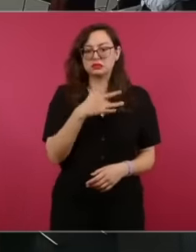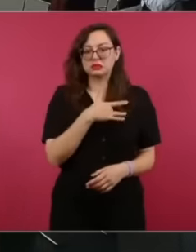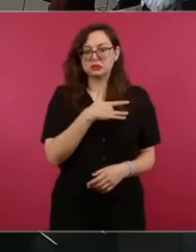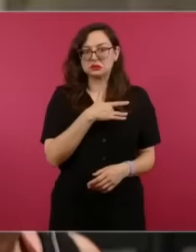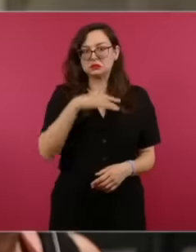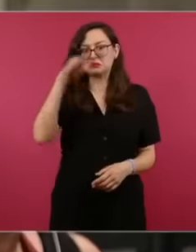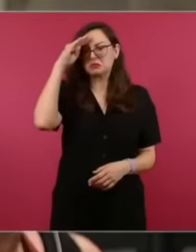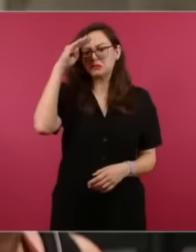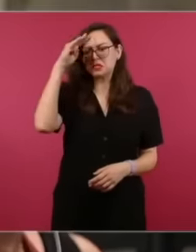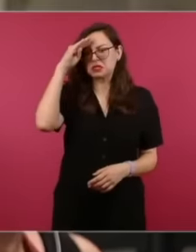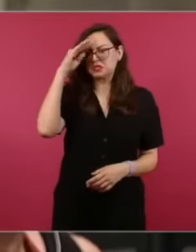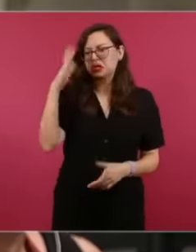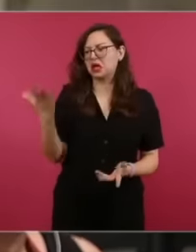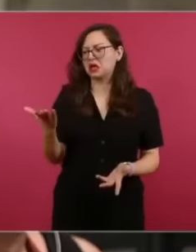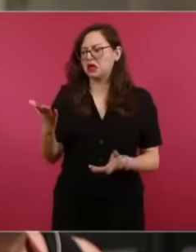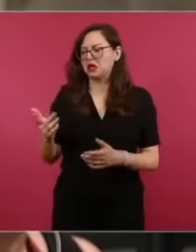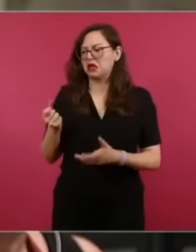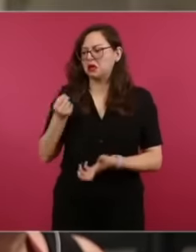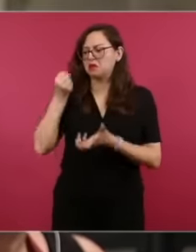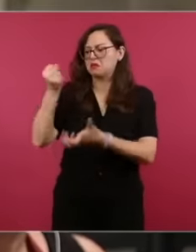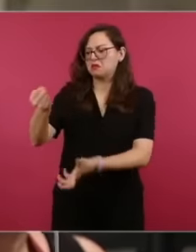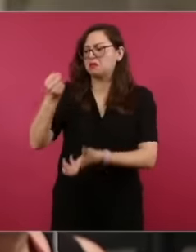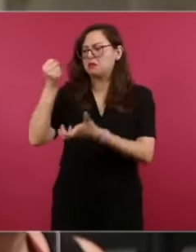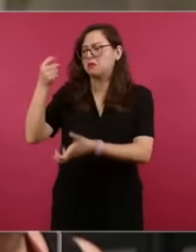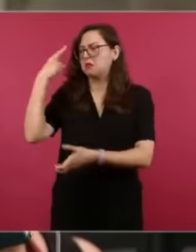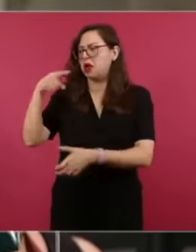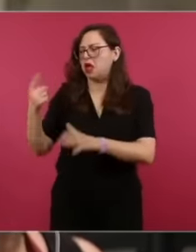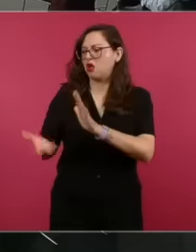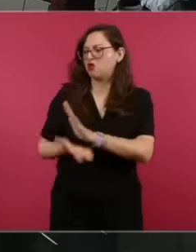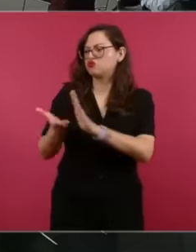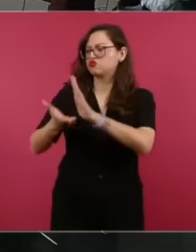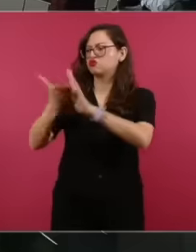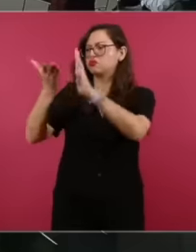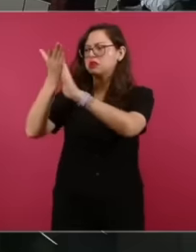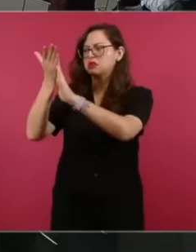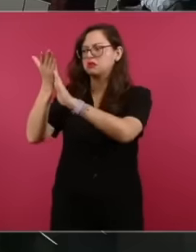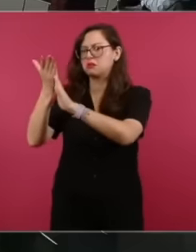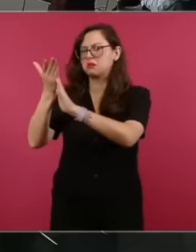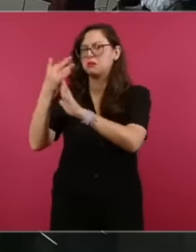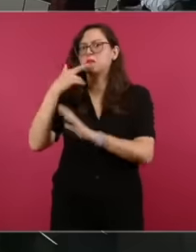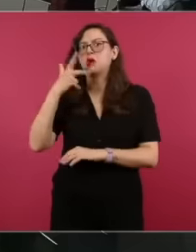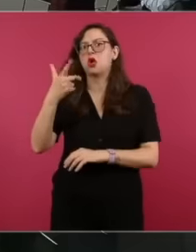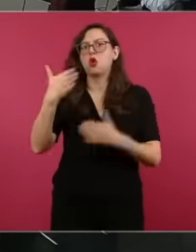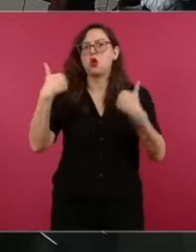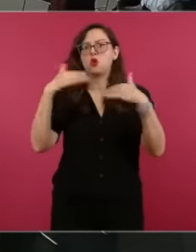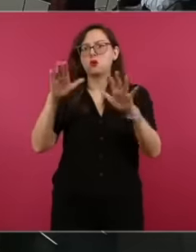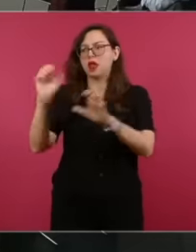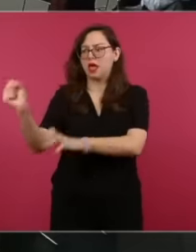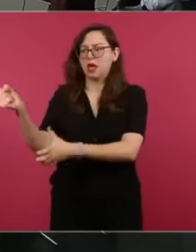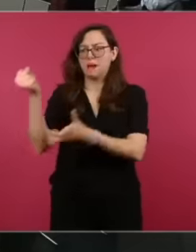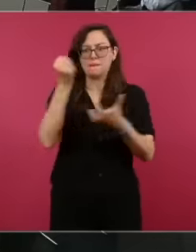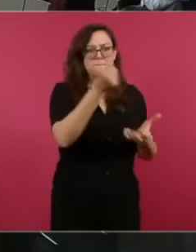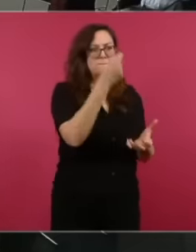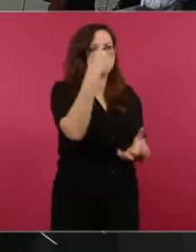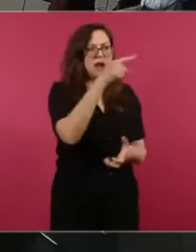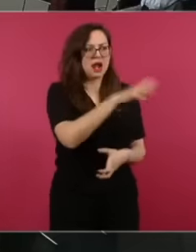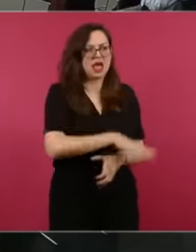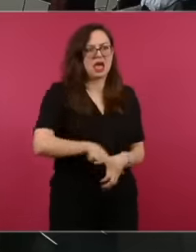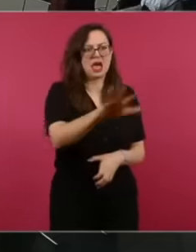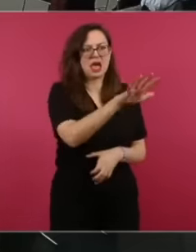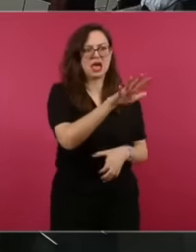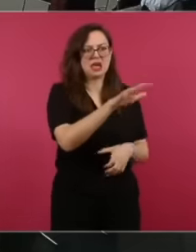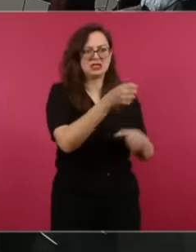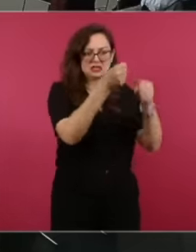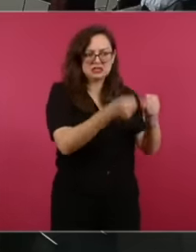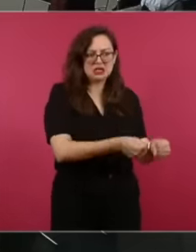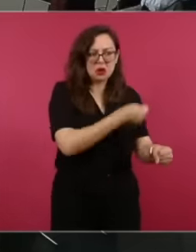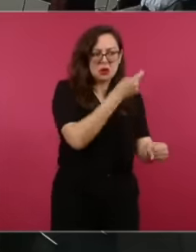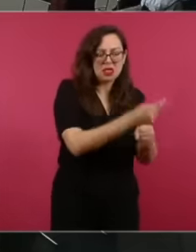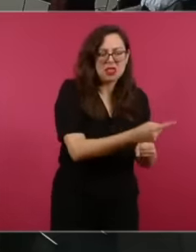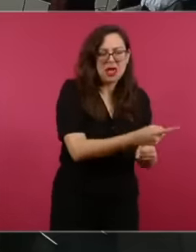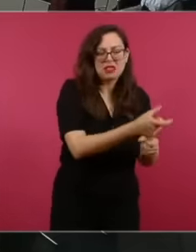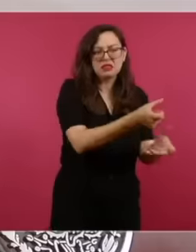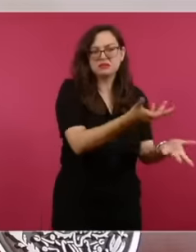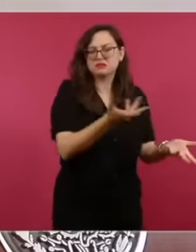infrastructure works over the safety of citizens, thank you Well, look here I explain